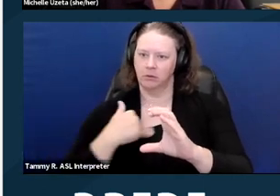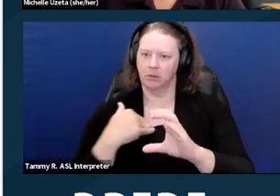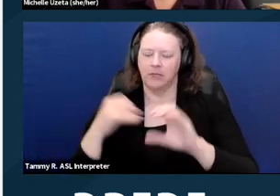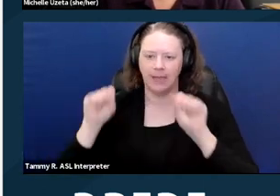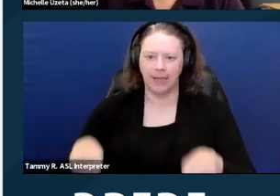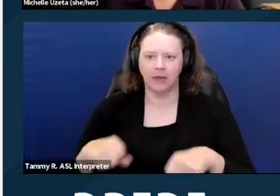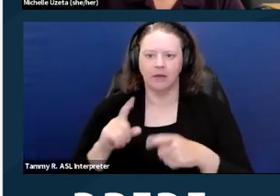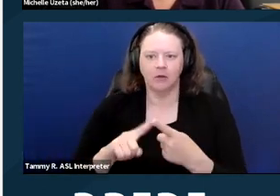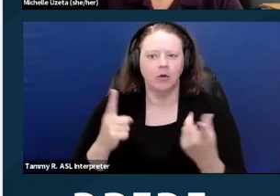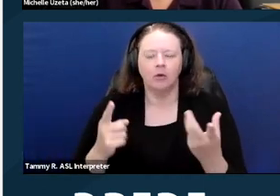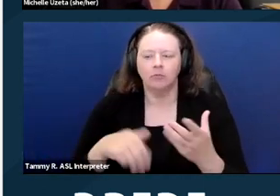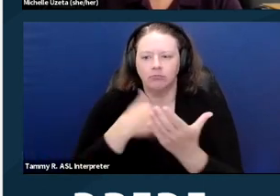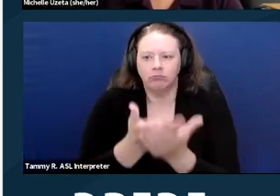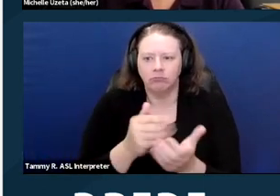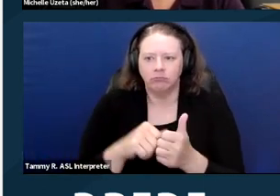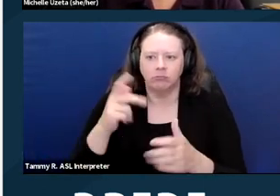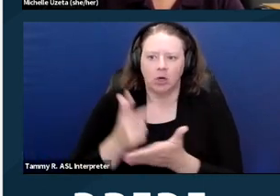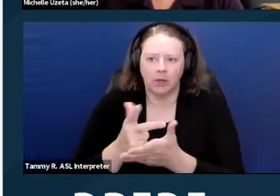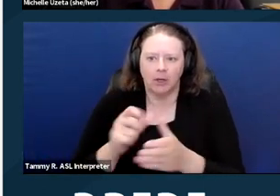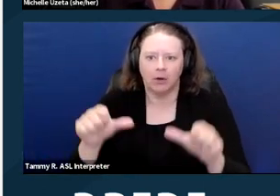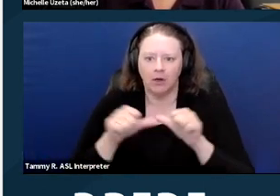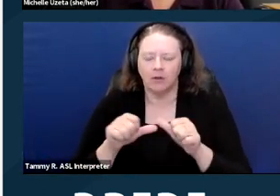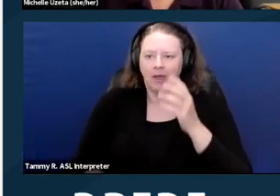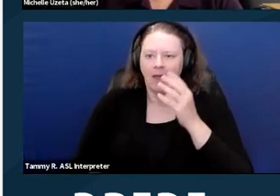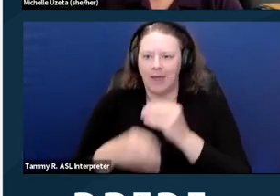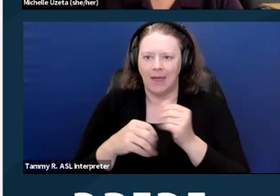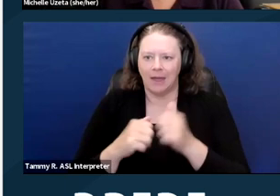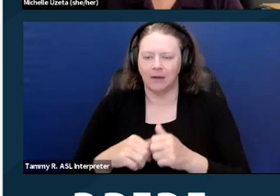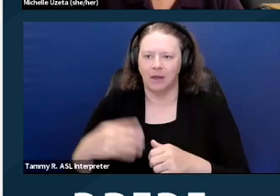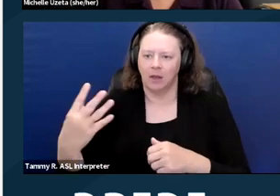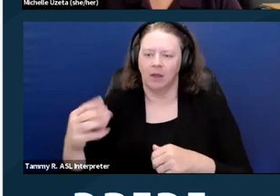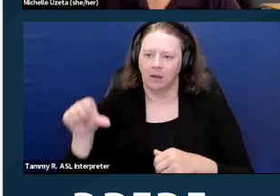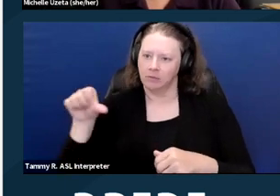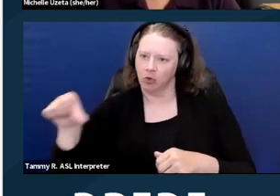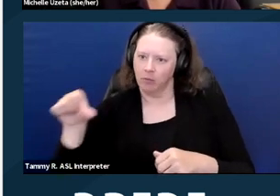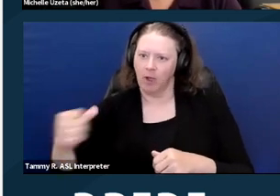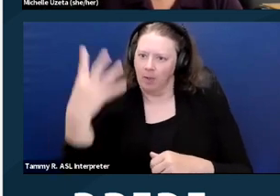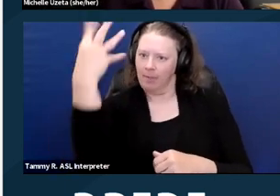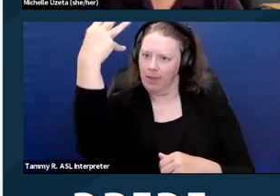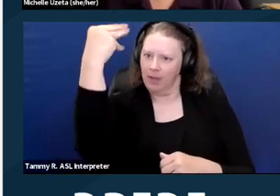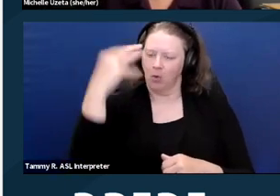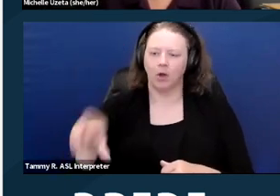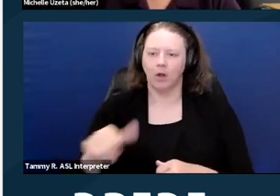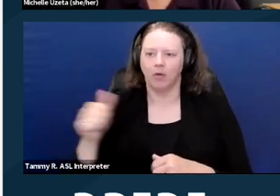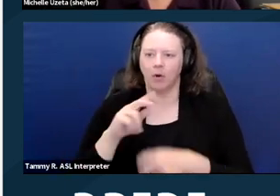Installation of blinking doorbells or other kinds of emergency alarms for someone who may be deaf or hard of hearing.